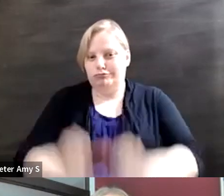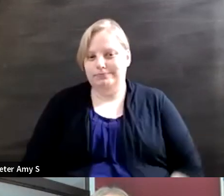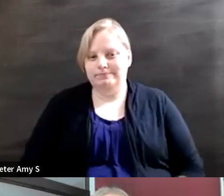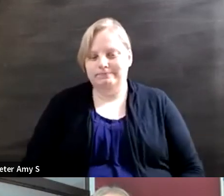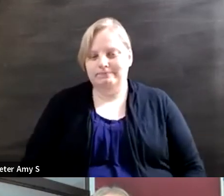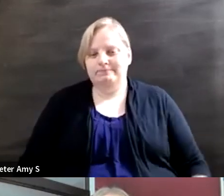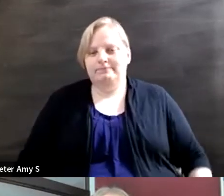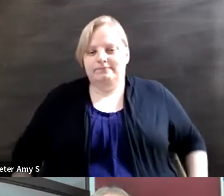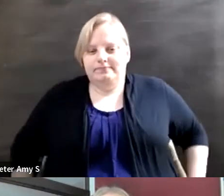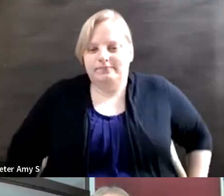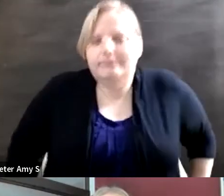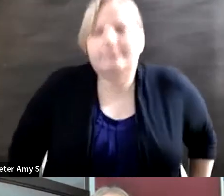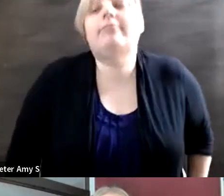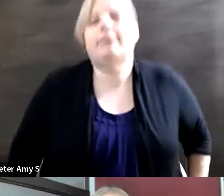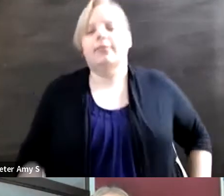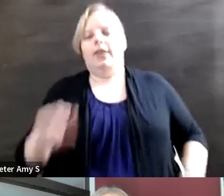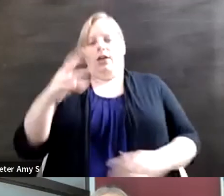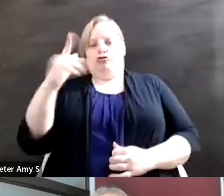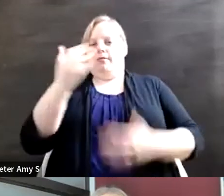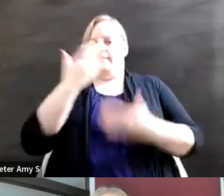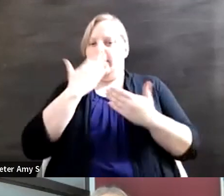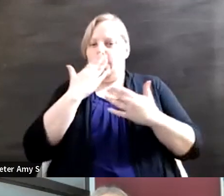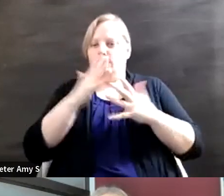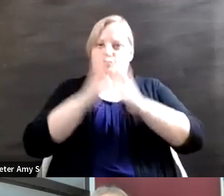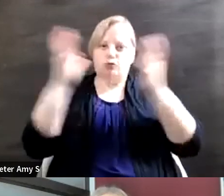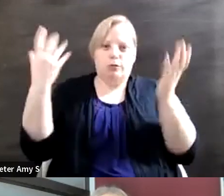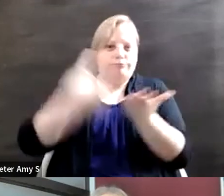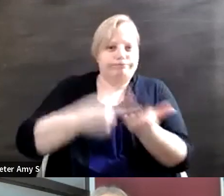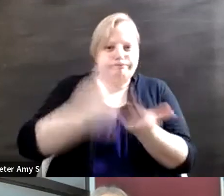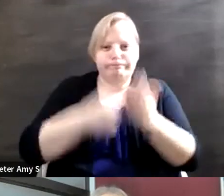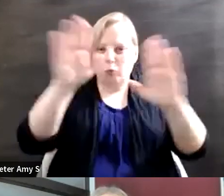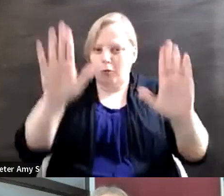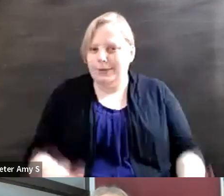Absolutely, thank you so much for such an amazing discussion. I hope everyone in the audience had